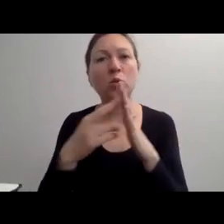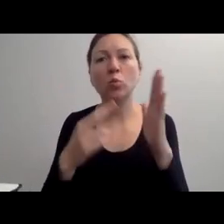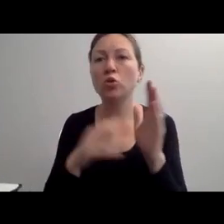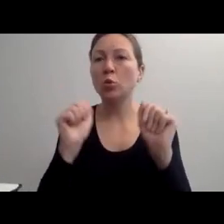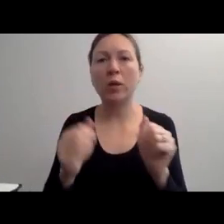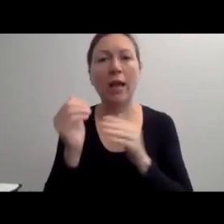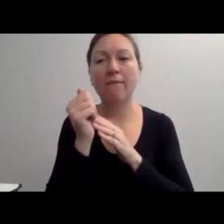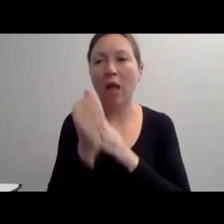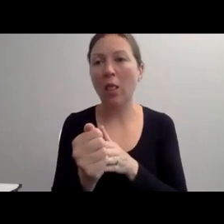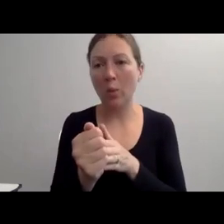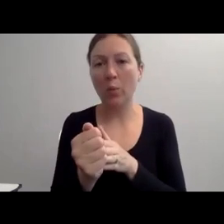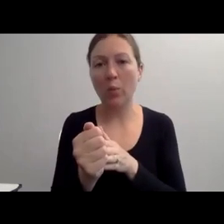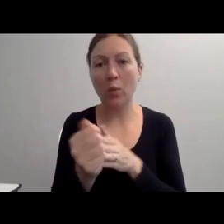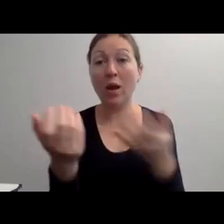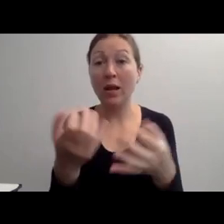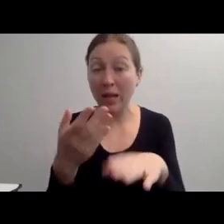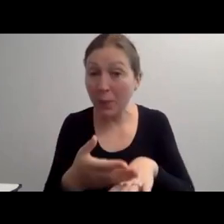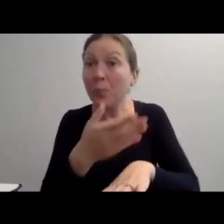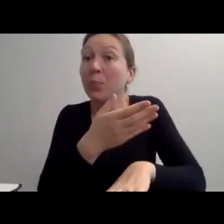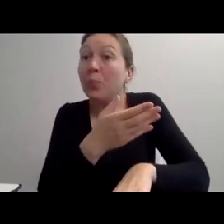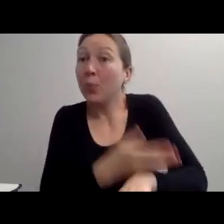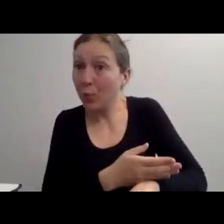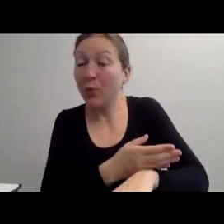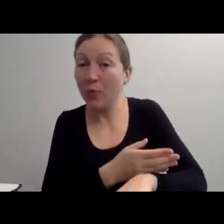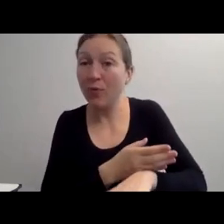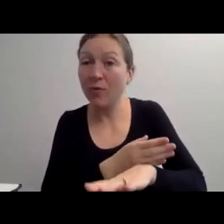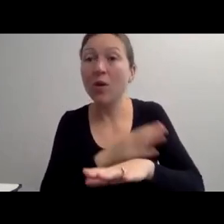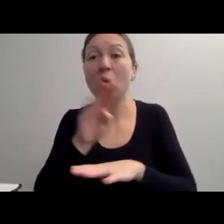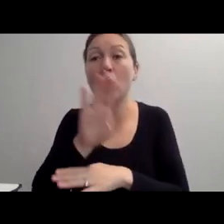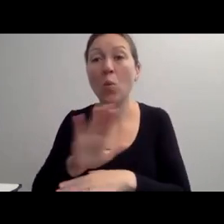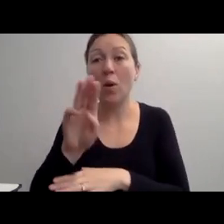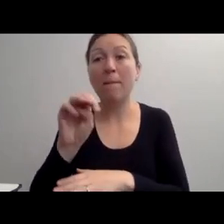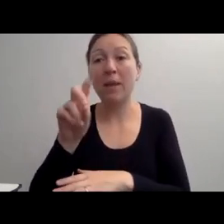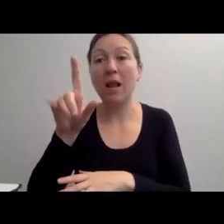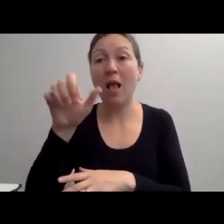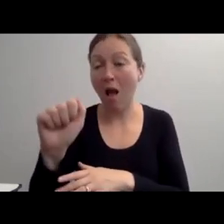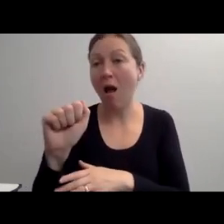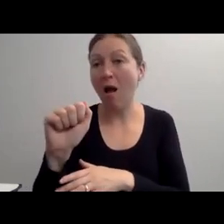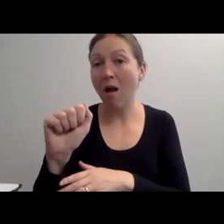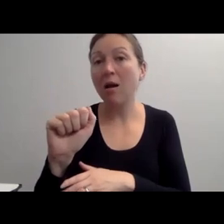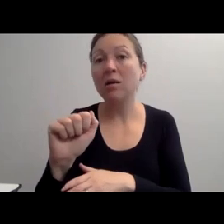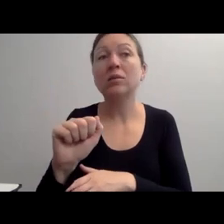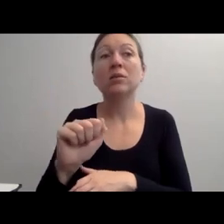LANGUAGE. BUT IF YOU DO GET ANY PUSHBACK, I THINK IT'S IMPORTANT JUST TO ASK THAT QUESTION.